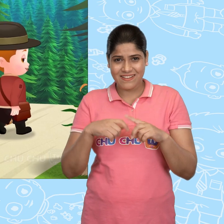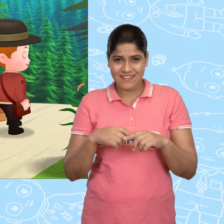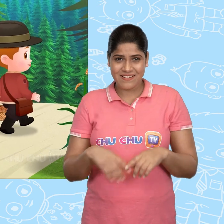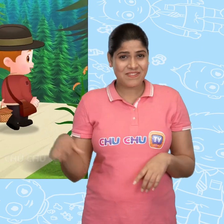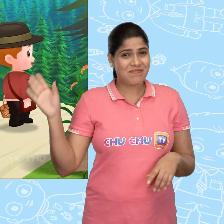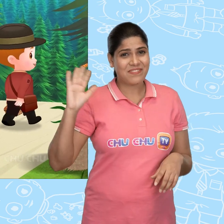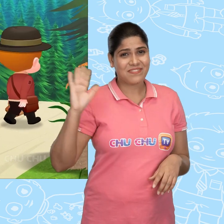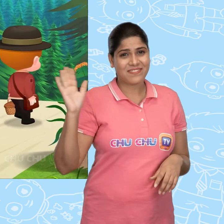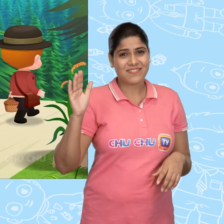Bye!